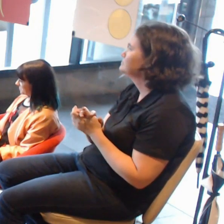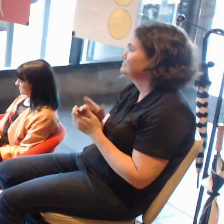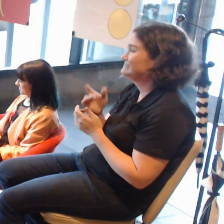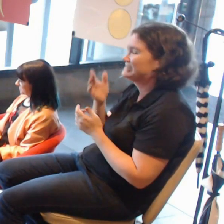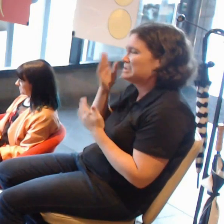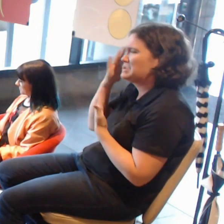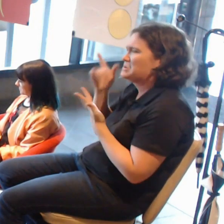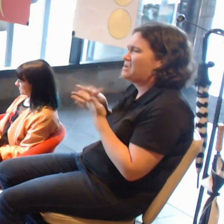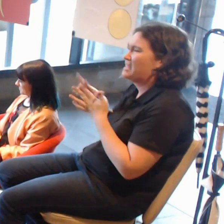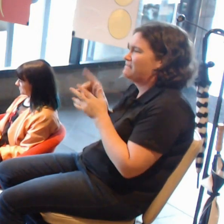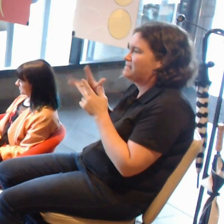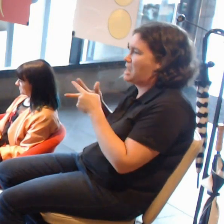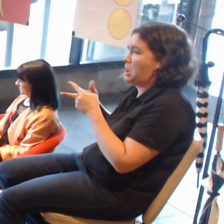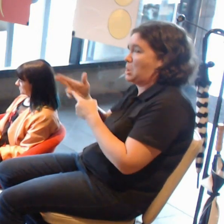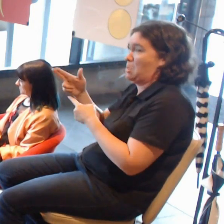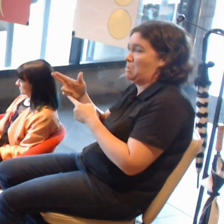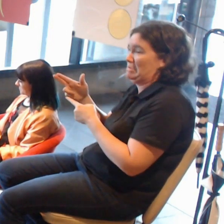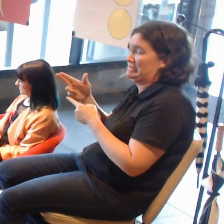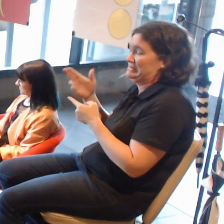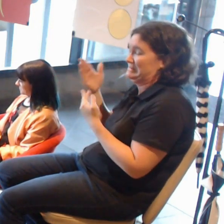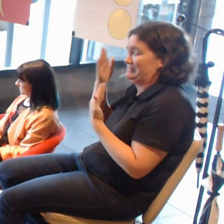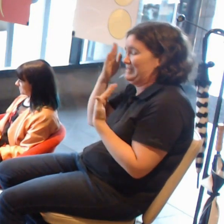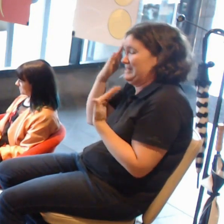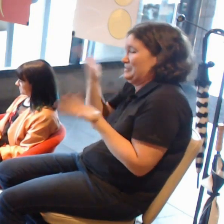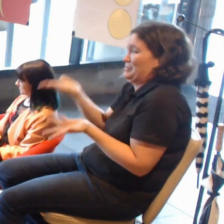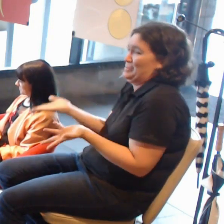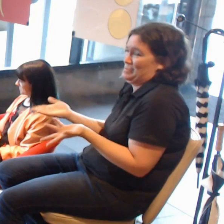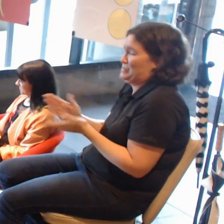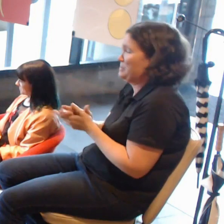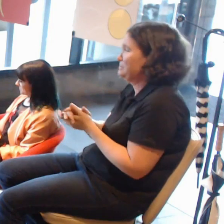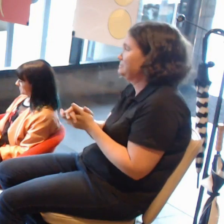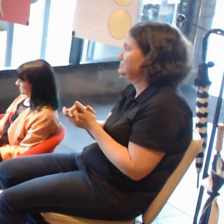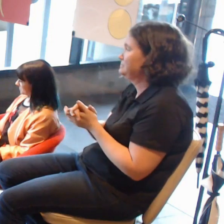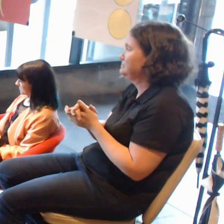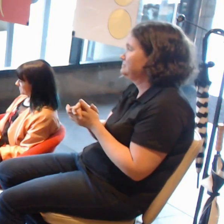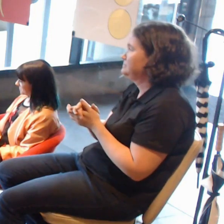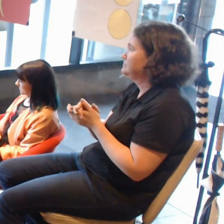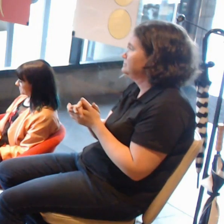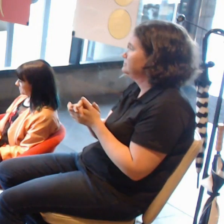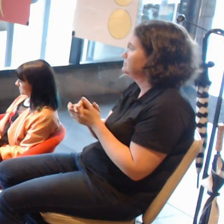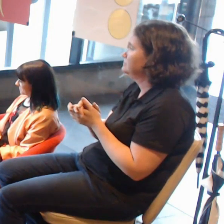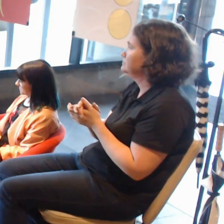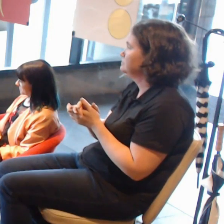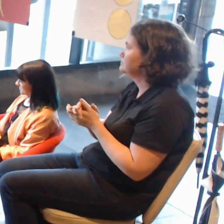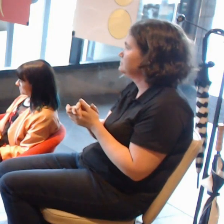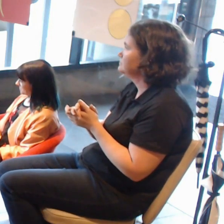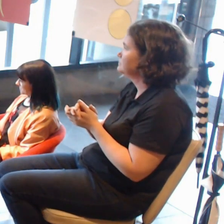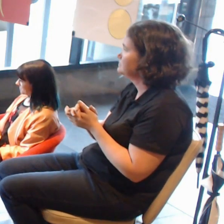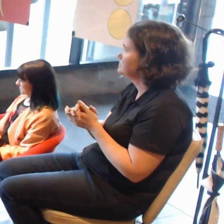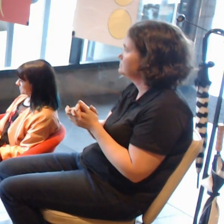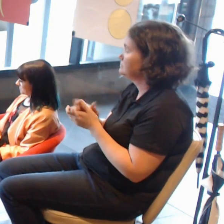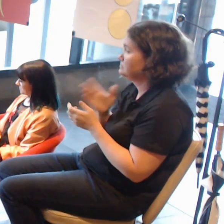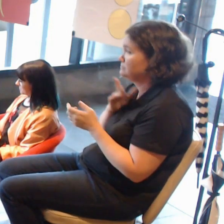But then they have launched what I think they call Lenses,